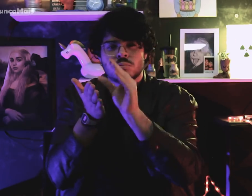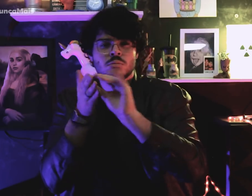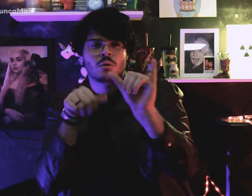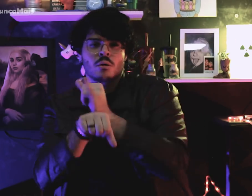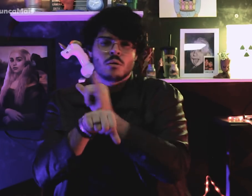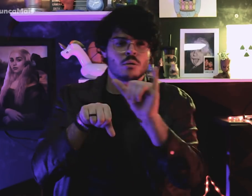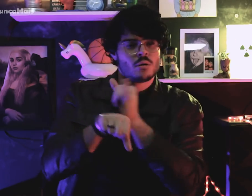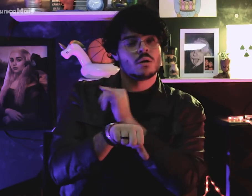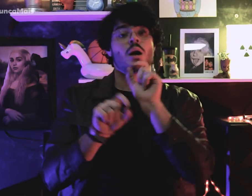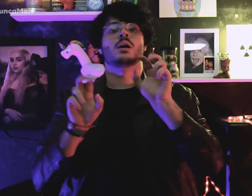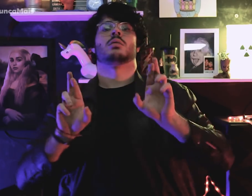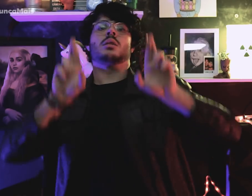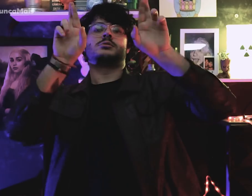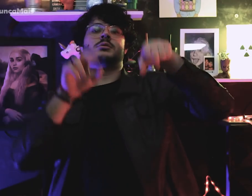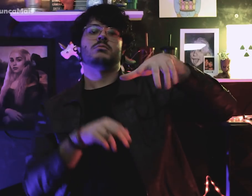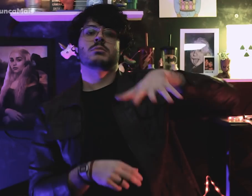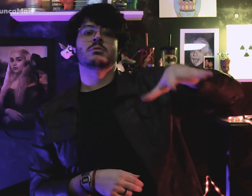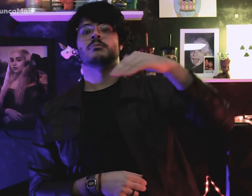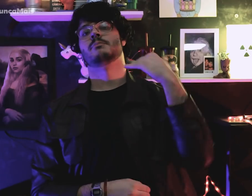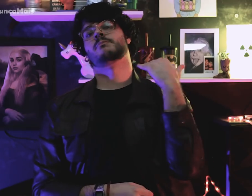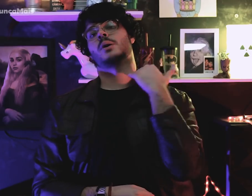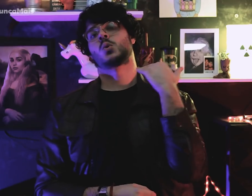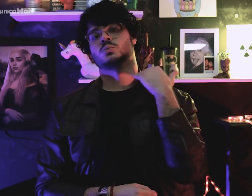banco dos bancos, que é o Banco Central do Brasil.